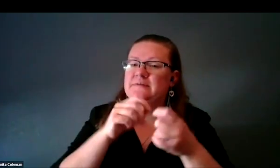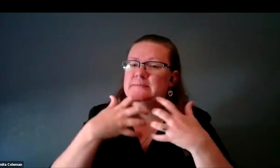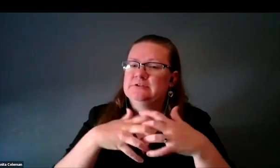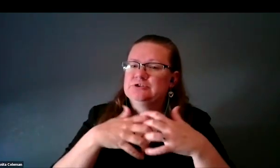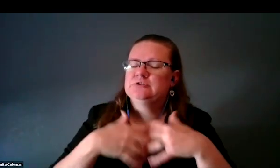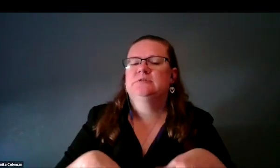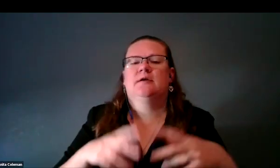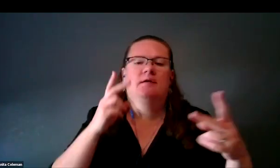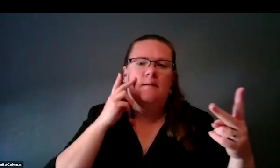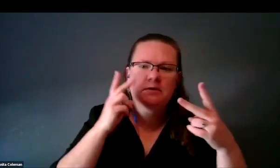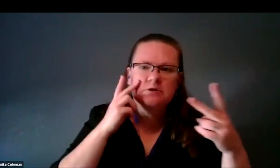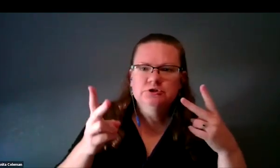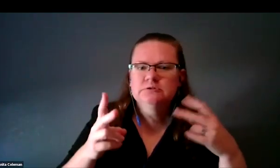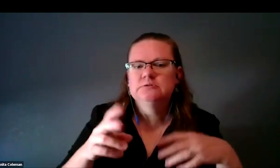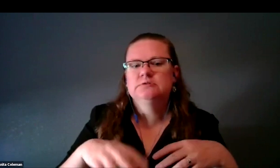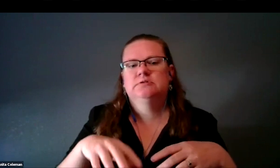either imagery, spectroscopy,